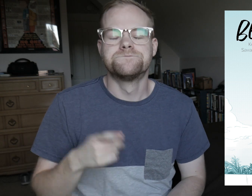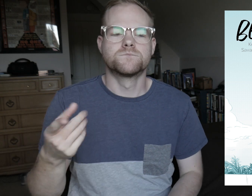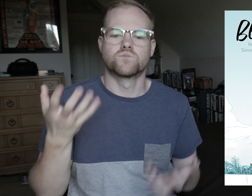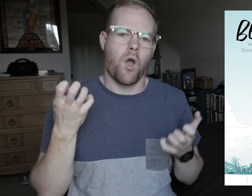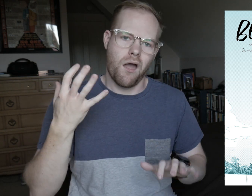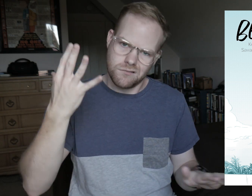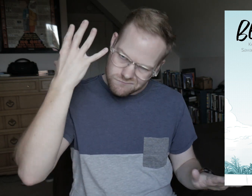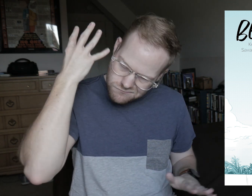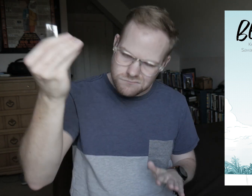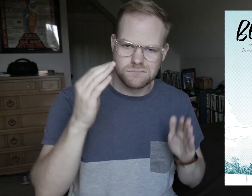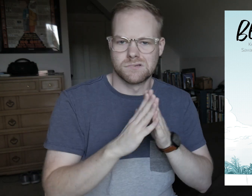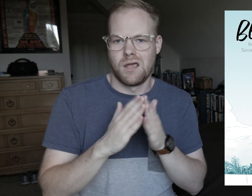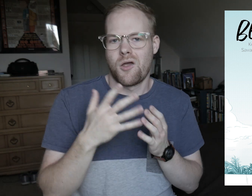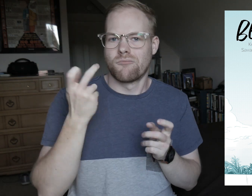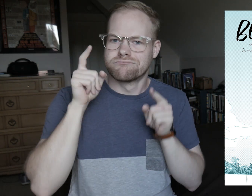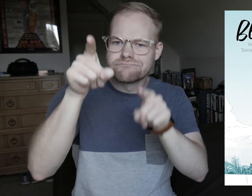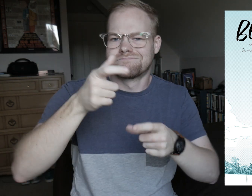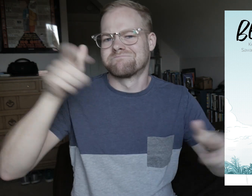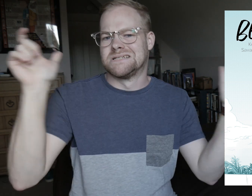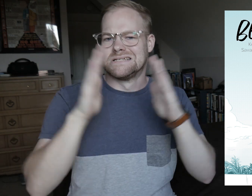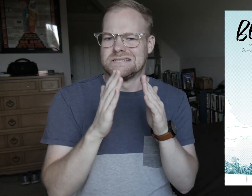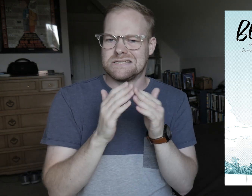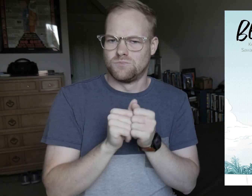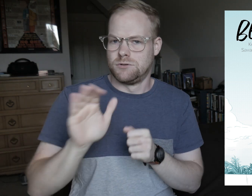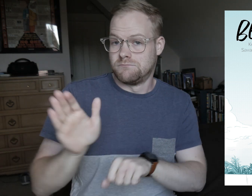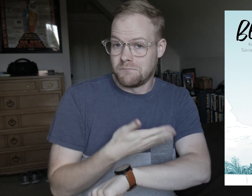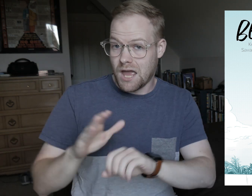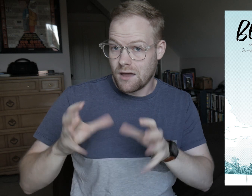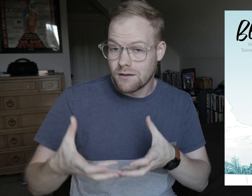He wants to get out of town though, to the big city with his band.